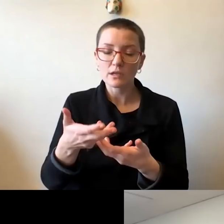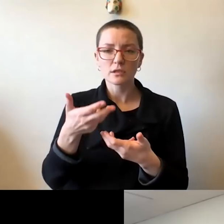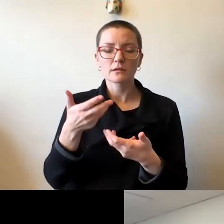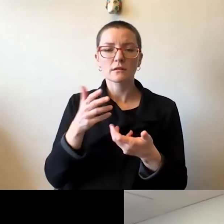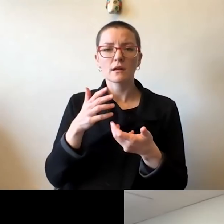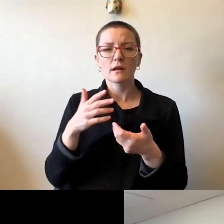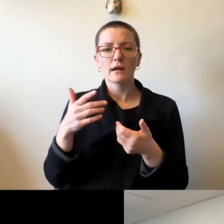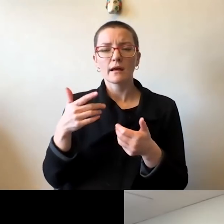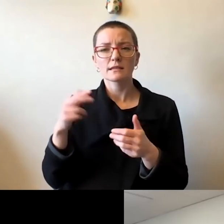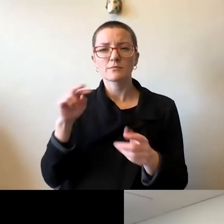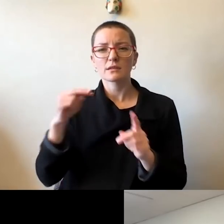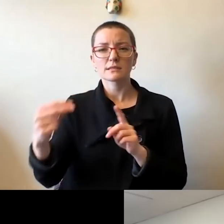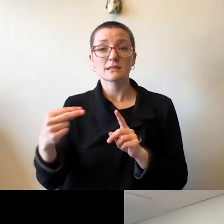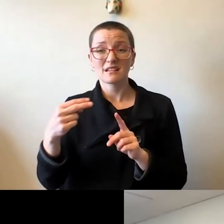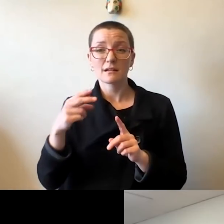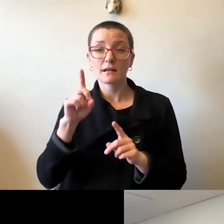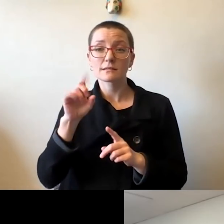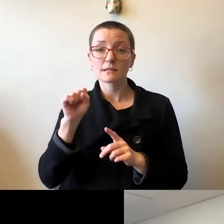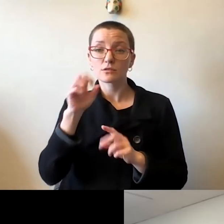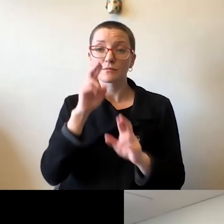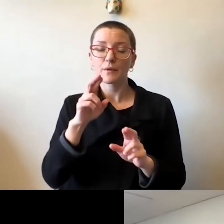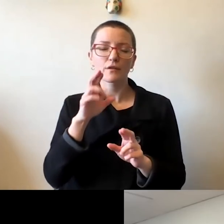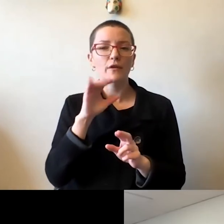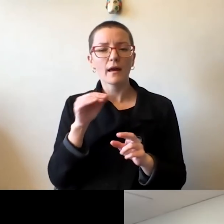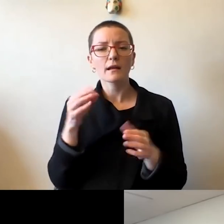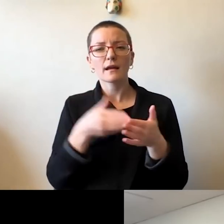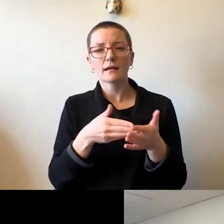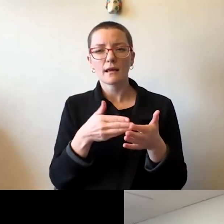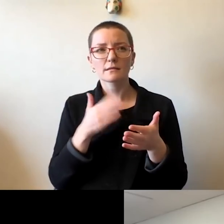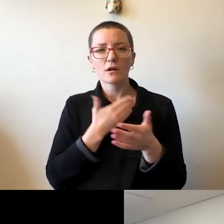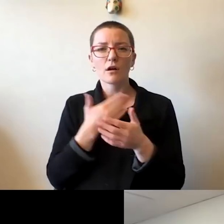And antithetical to I think the values that we've established for this university, so we've got to find a way